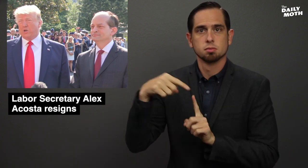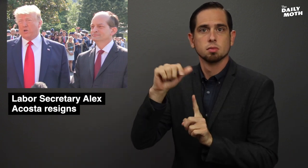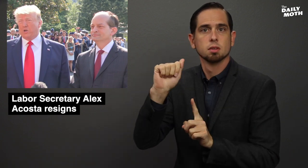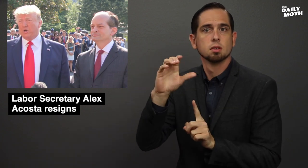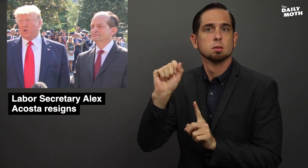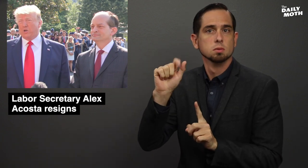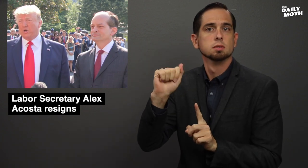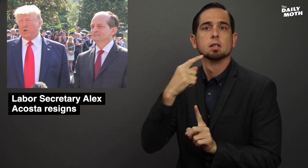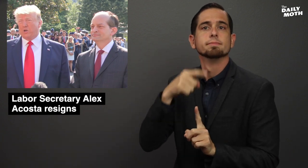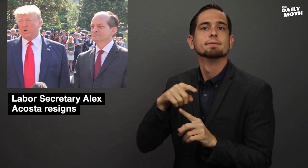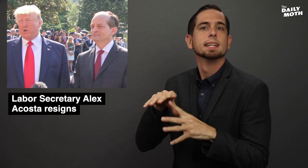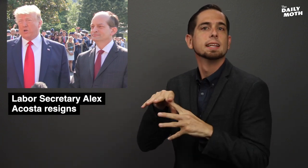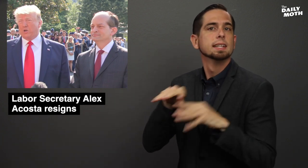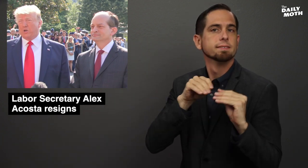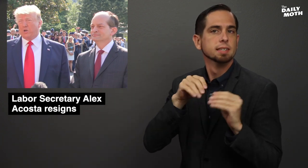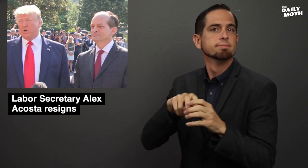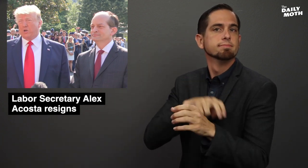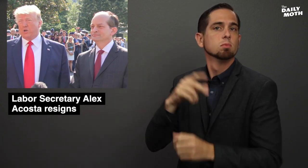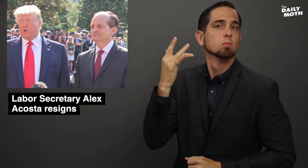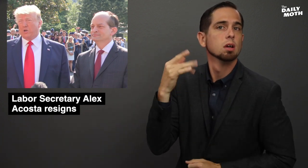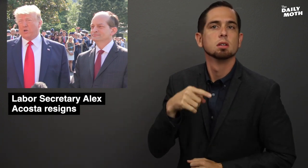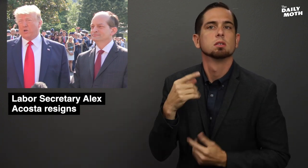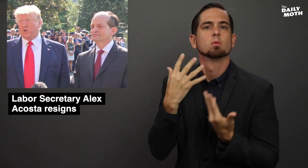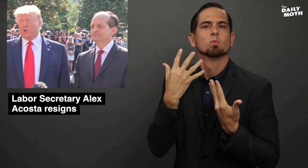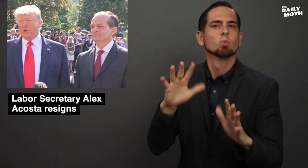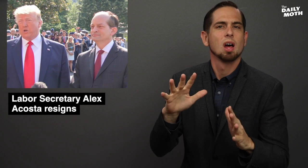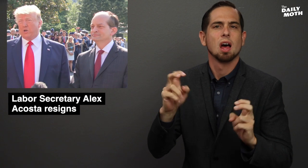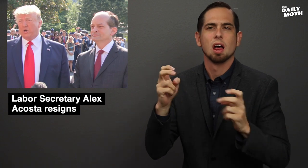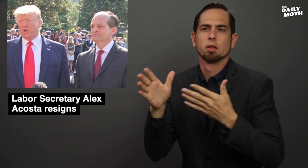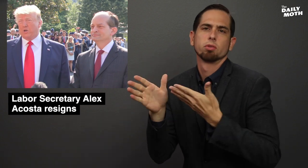Acosta said he is leaving because he didn't want to be